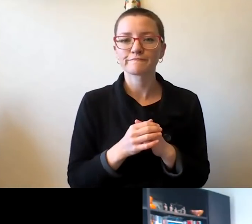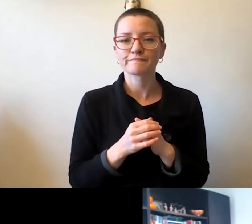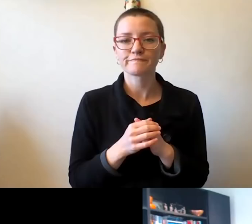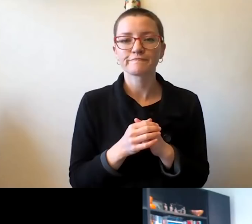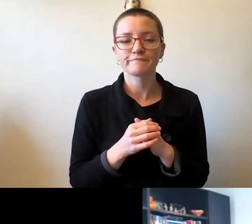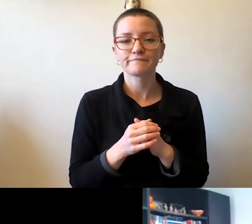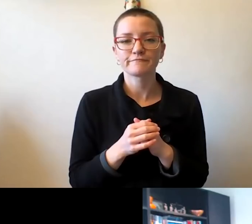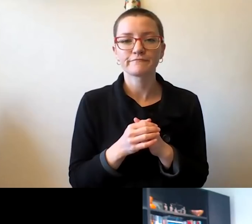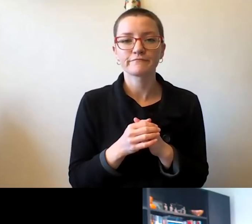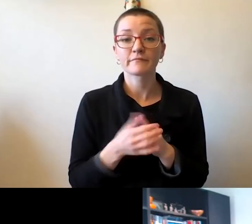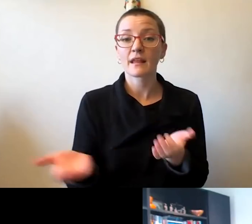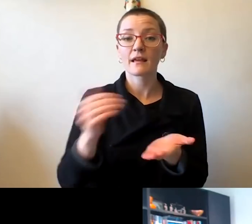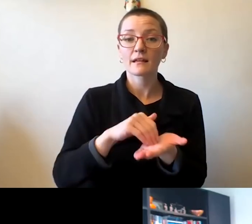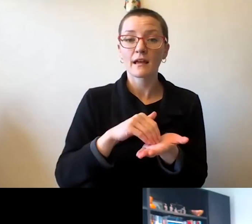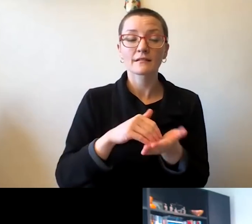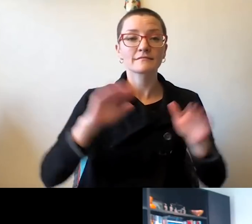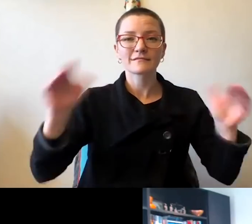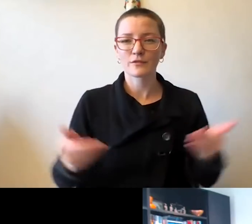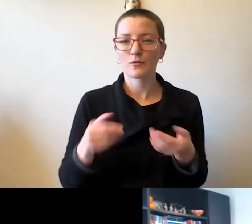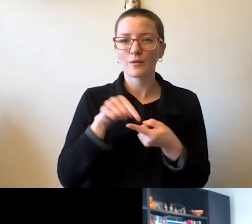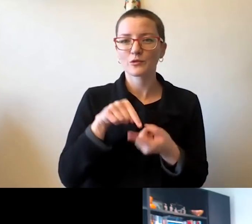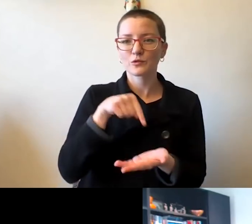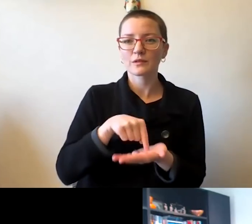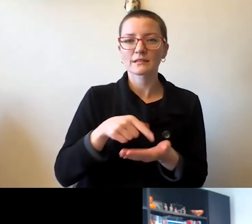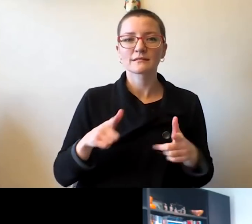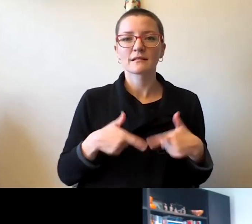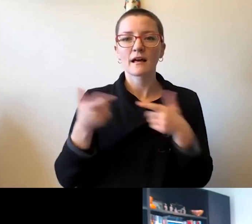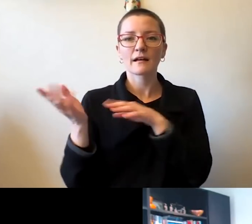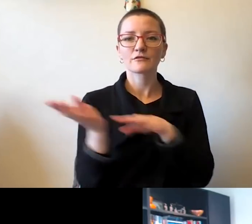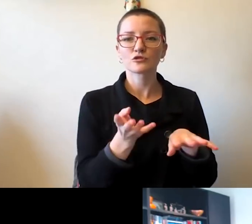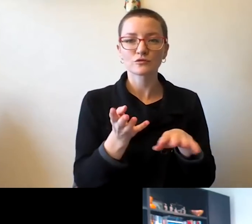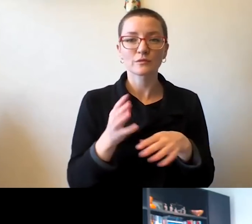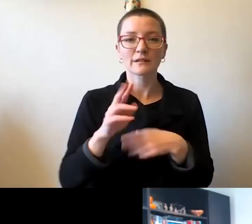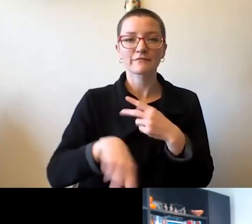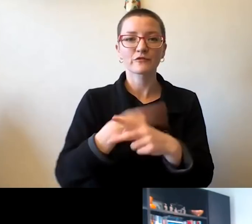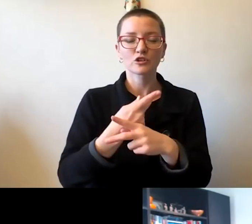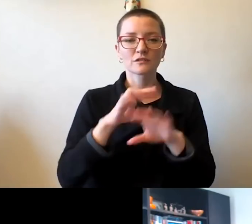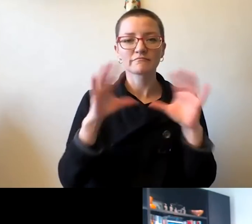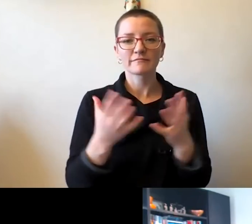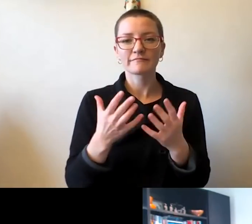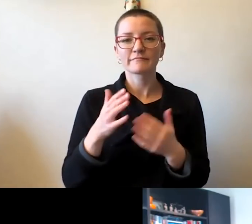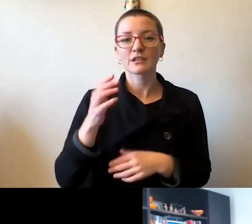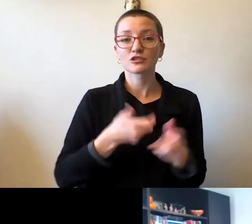Once again, welcome to this live stream version of the Chancellor's Annual State of the University Address.